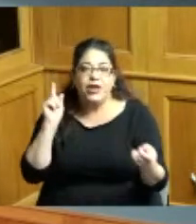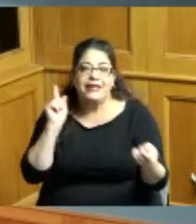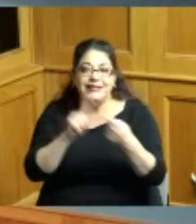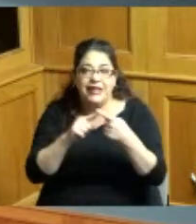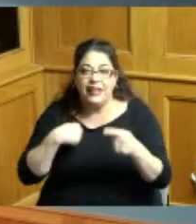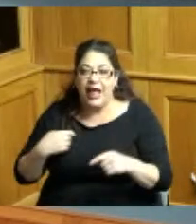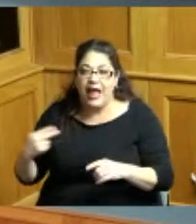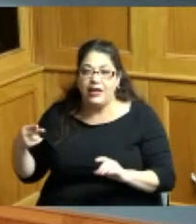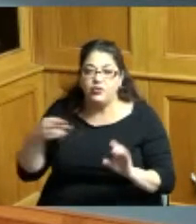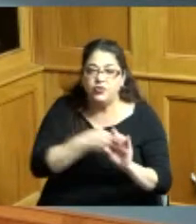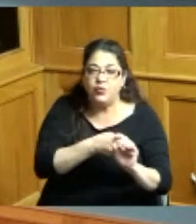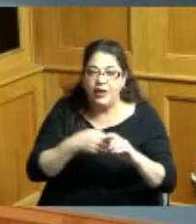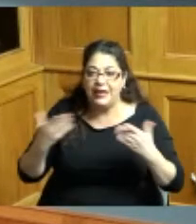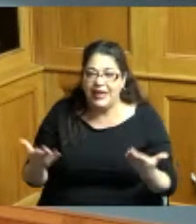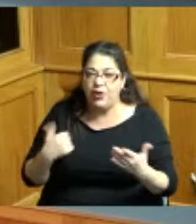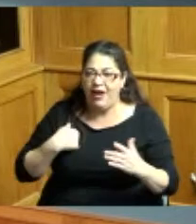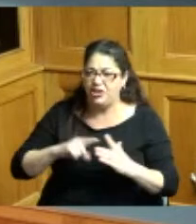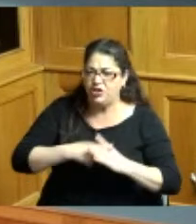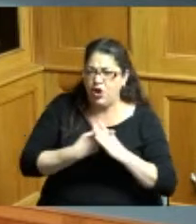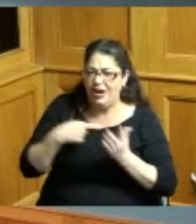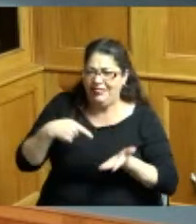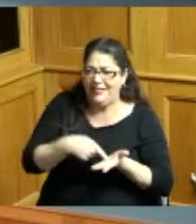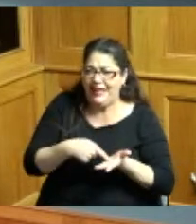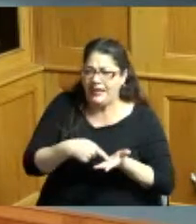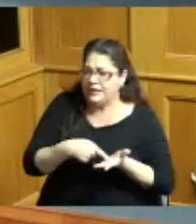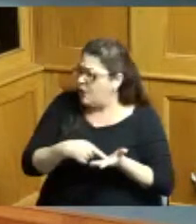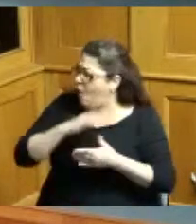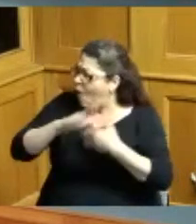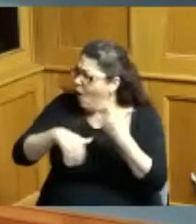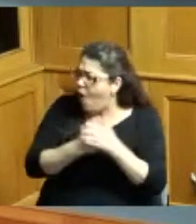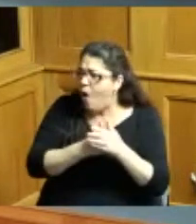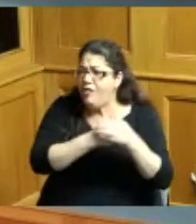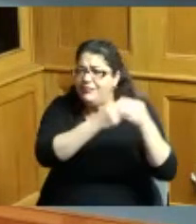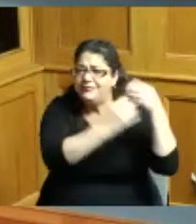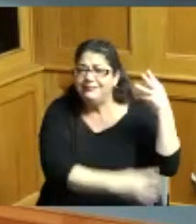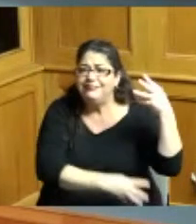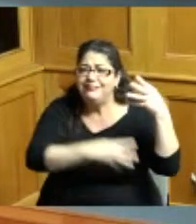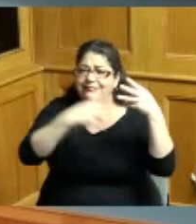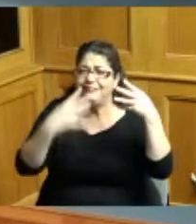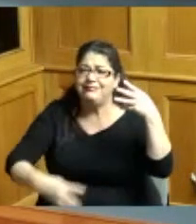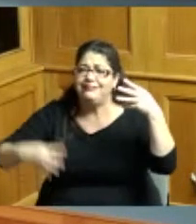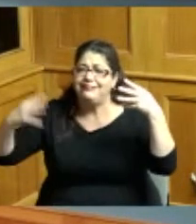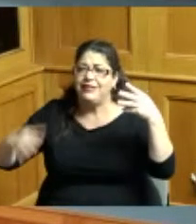I started it and it's like all of these fabulous people that do so much great work not only here